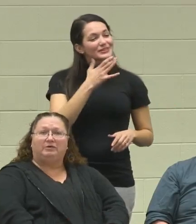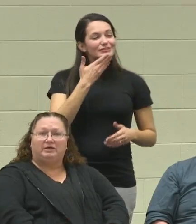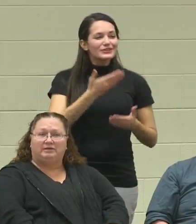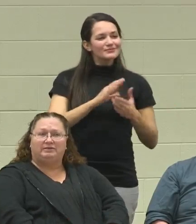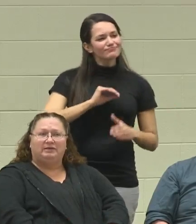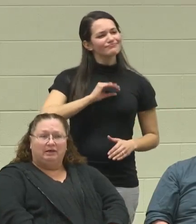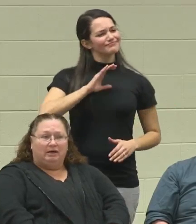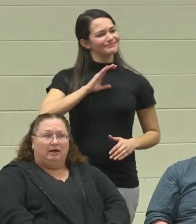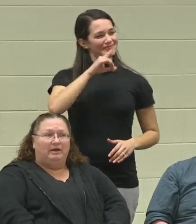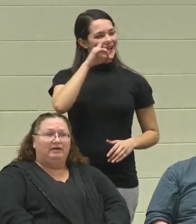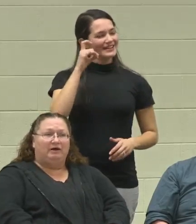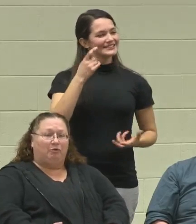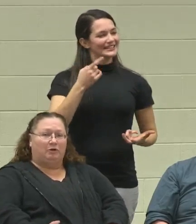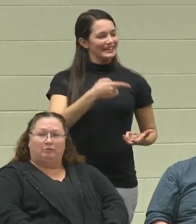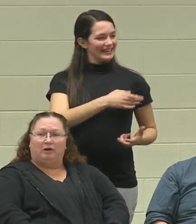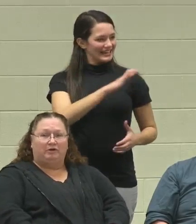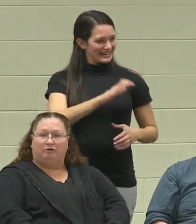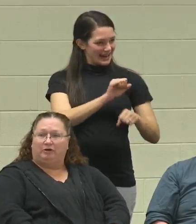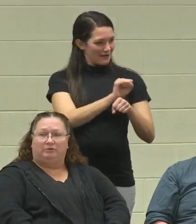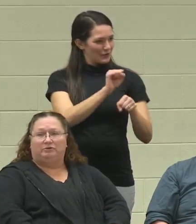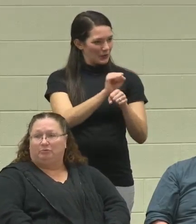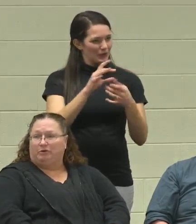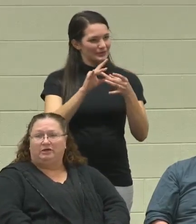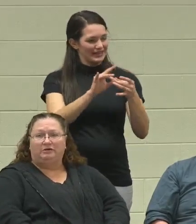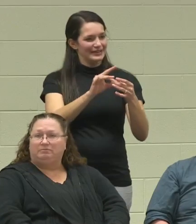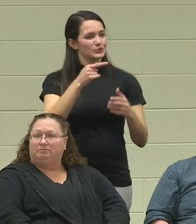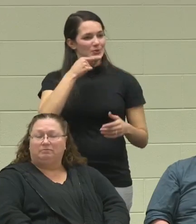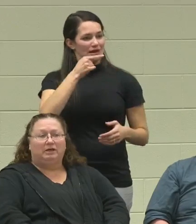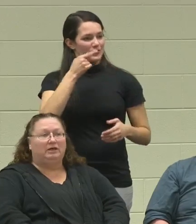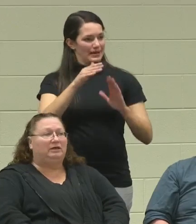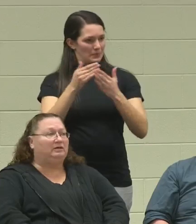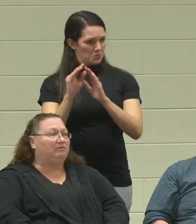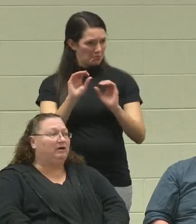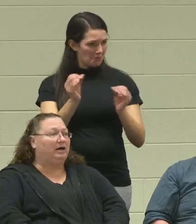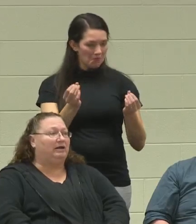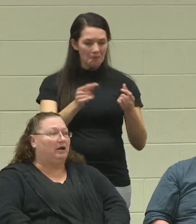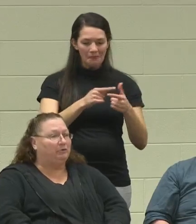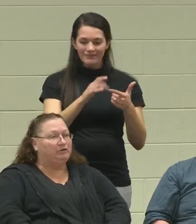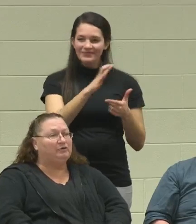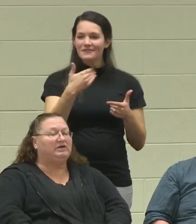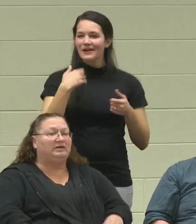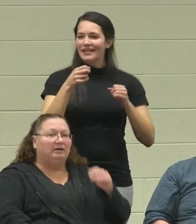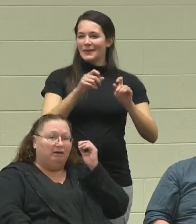because he never worked around the hearing community. He never had that opportunity,